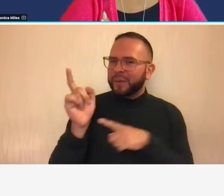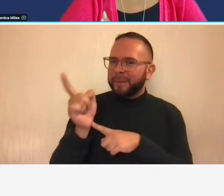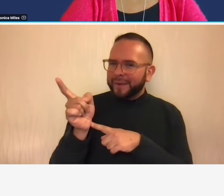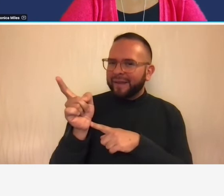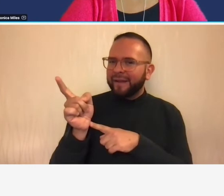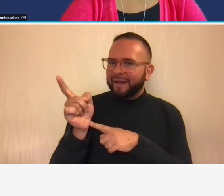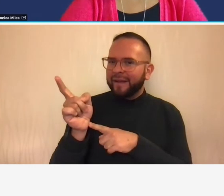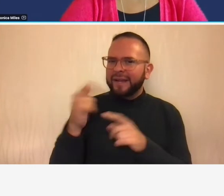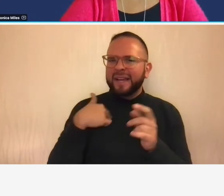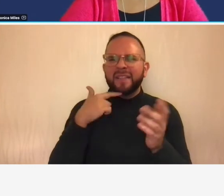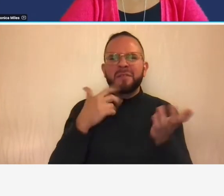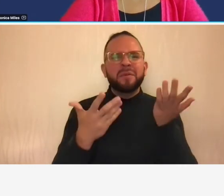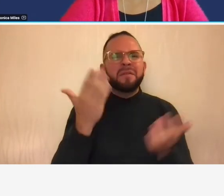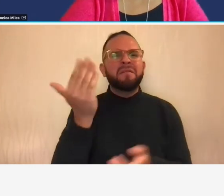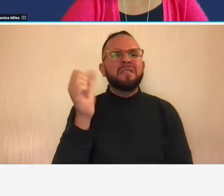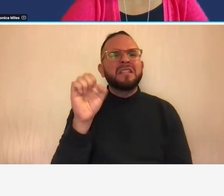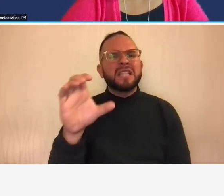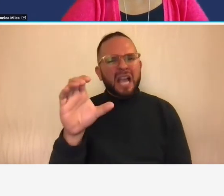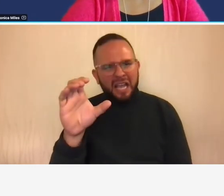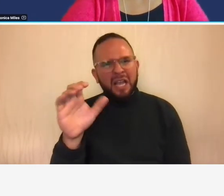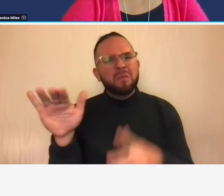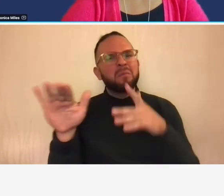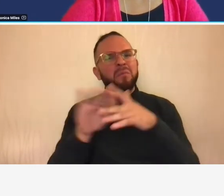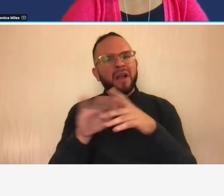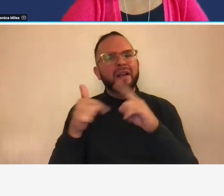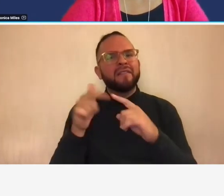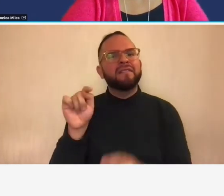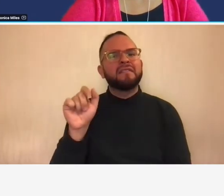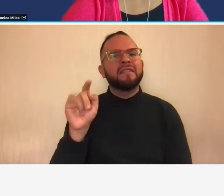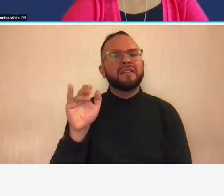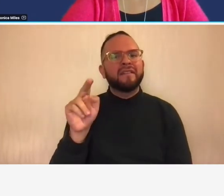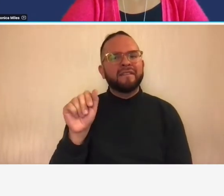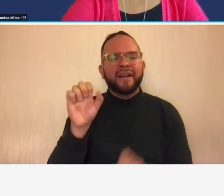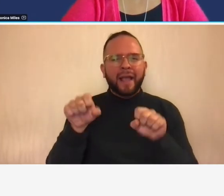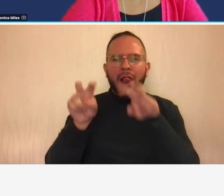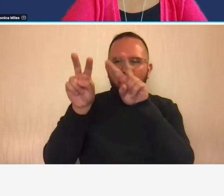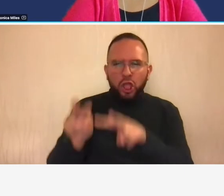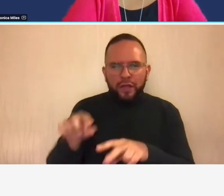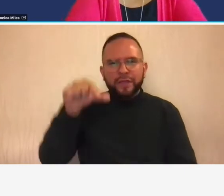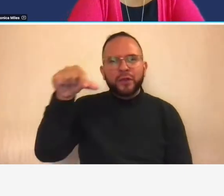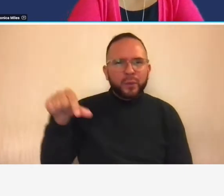15 second break so that tatiana can look at the q a and see if there are any questions